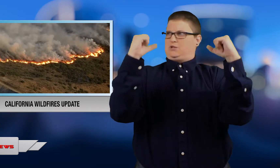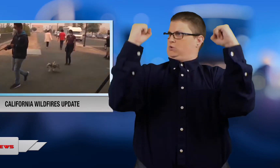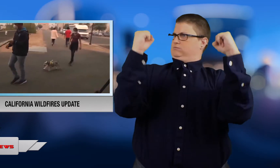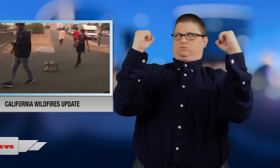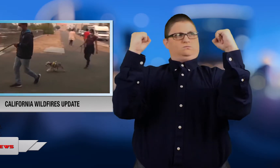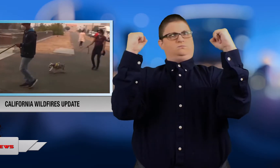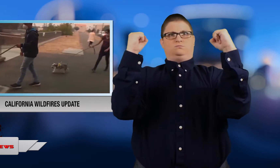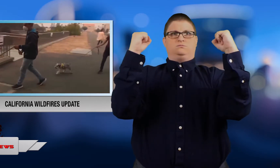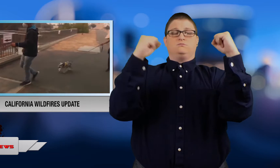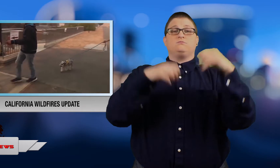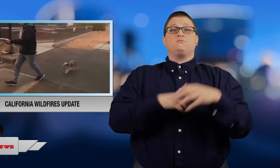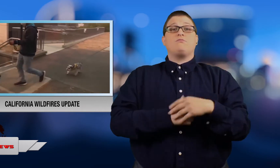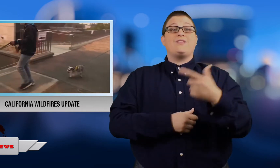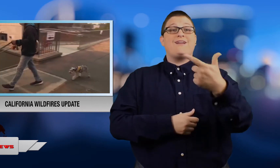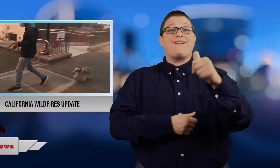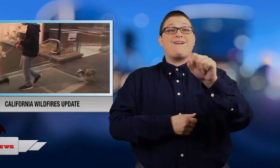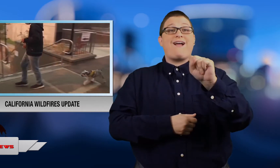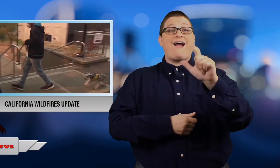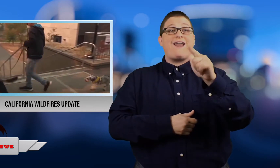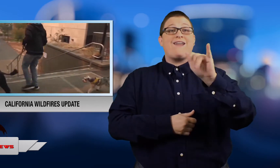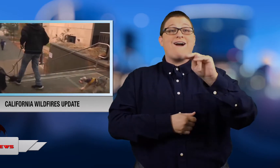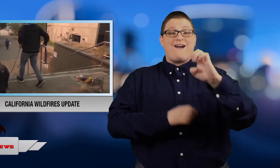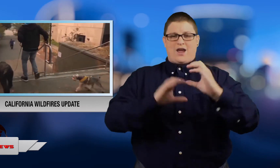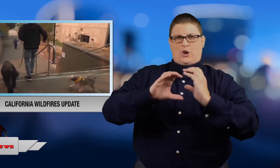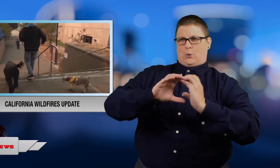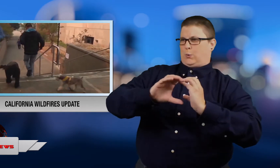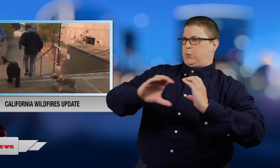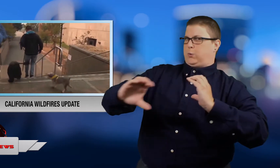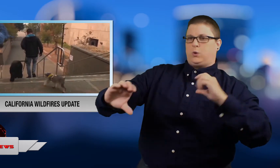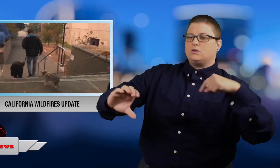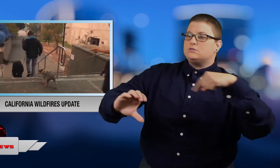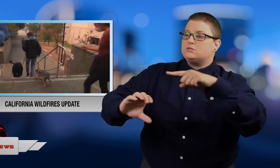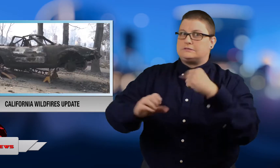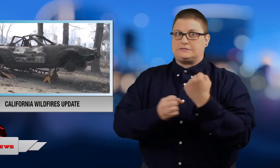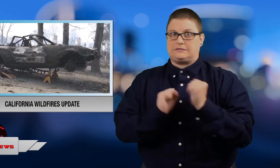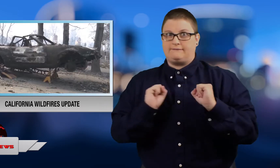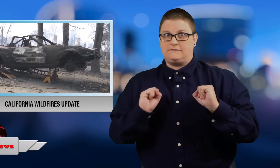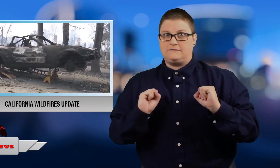power lines, gas lines and